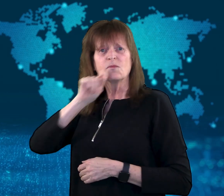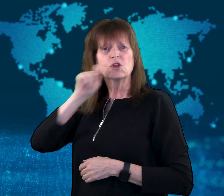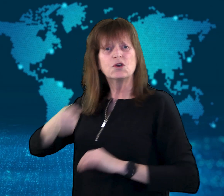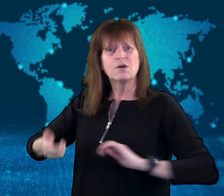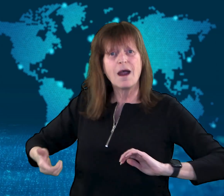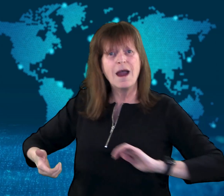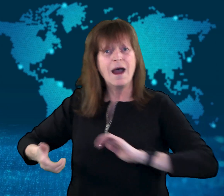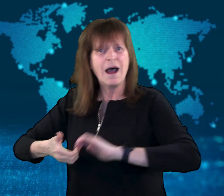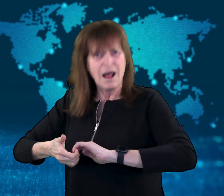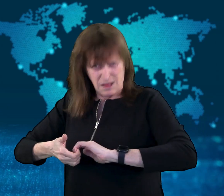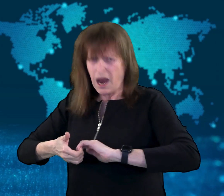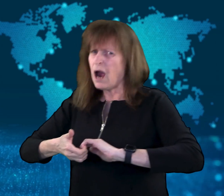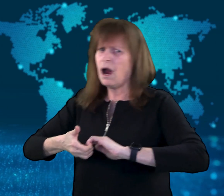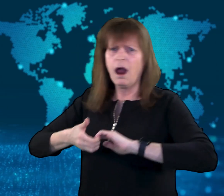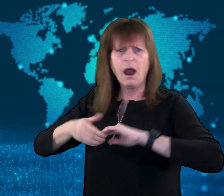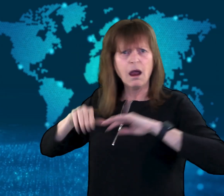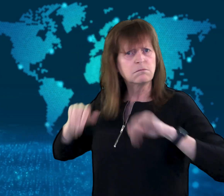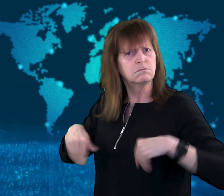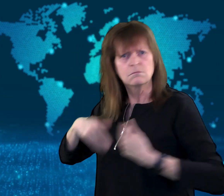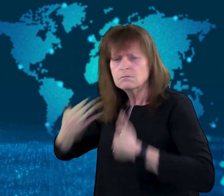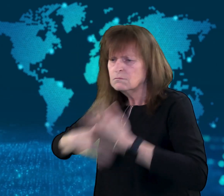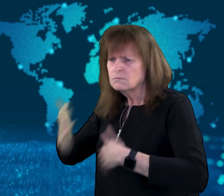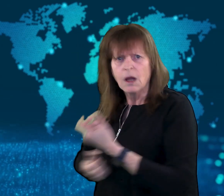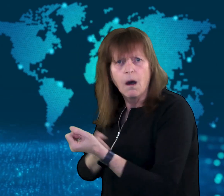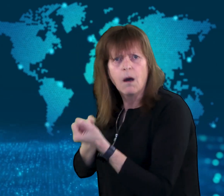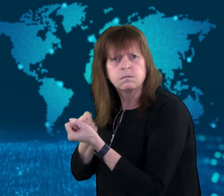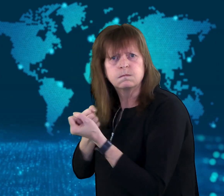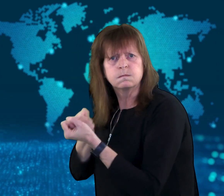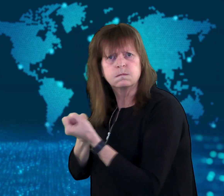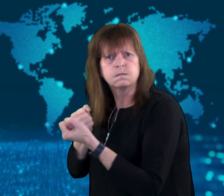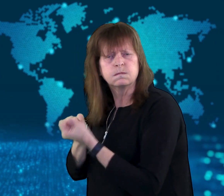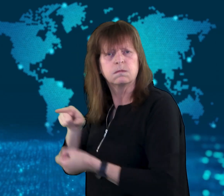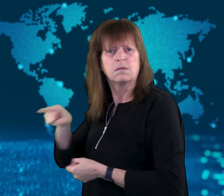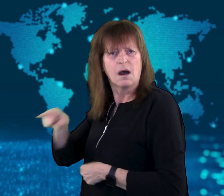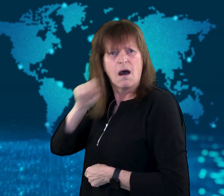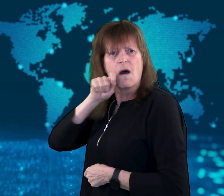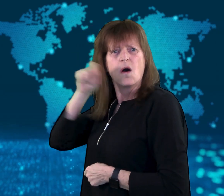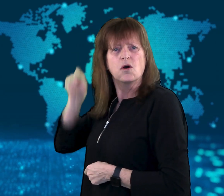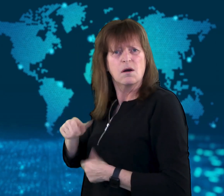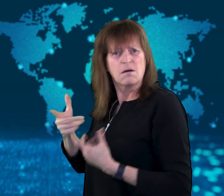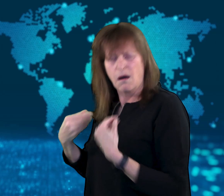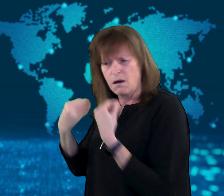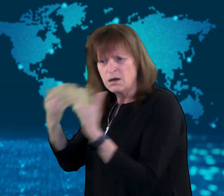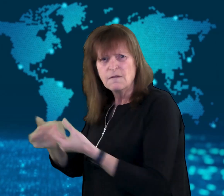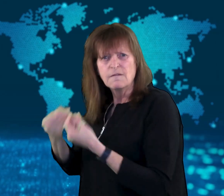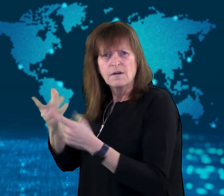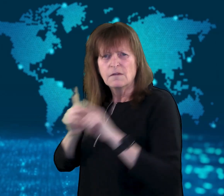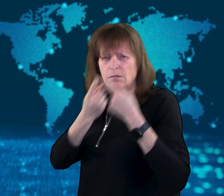Ukraine's allies continue to support the country by providing precision